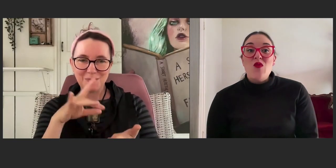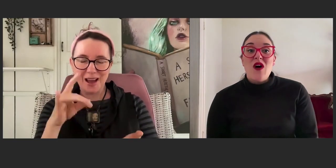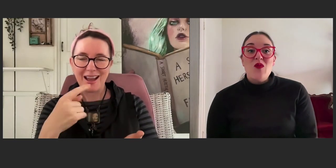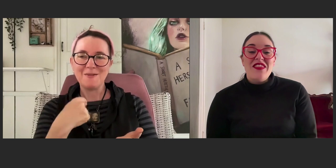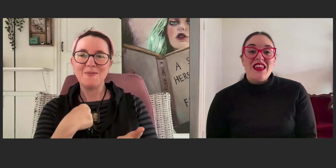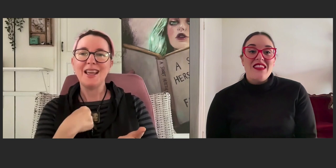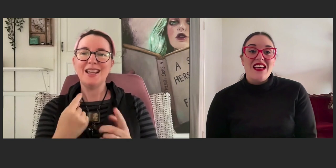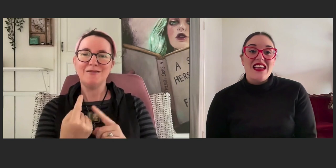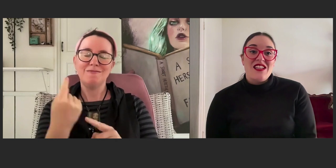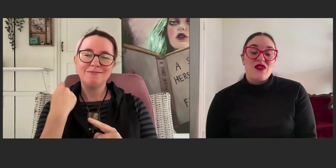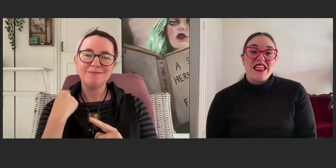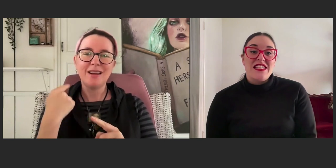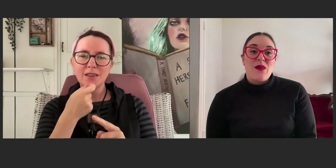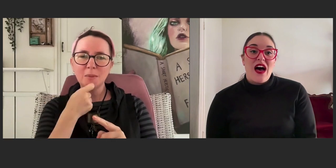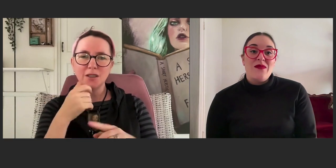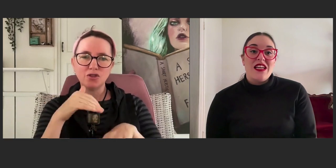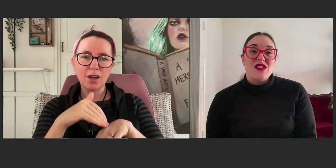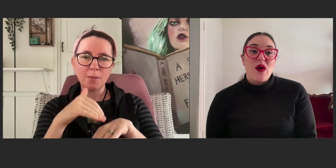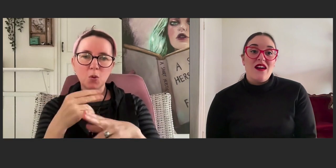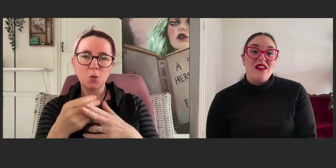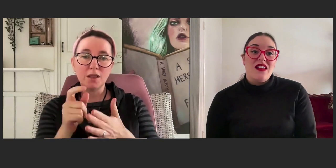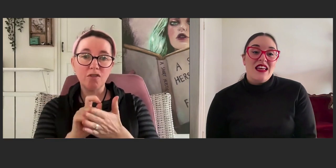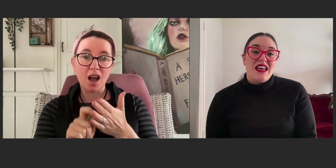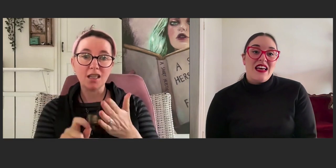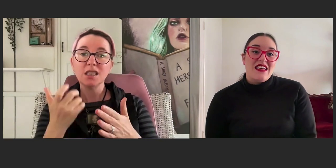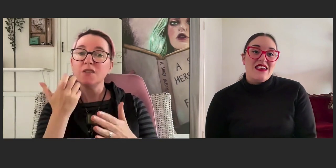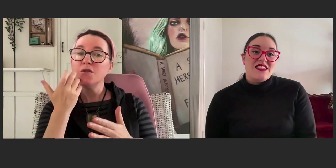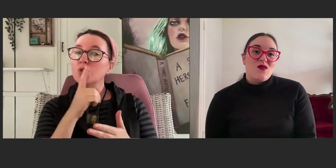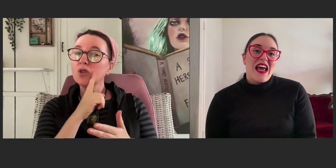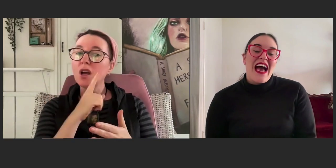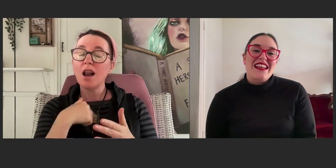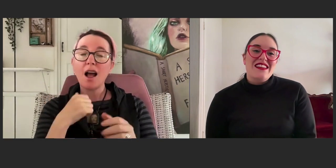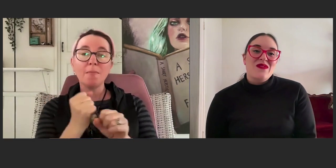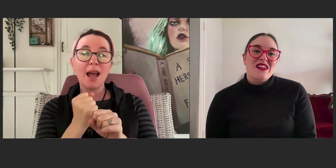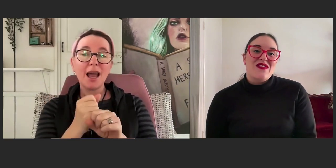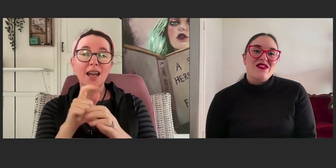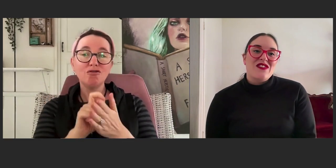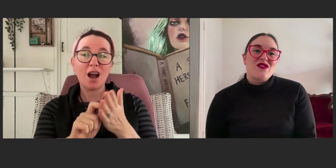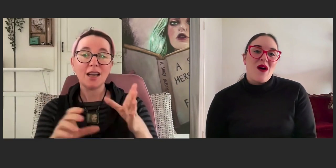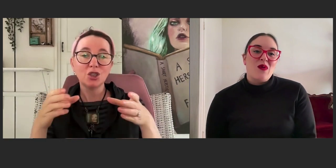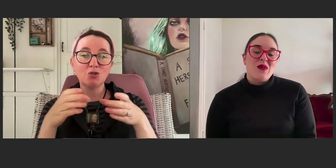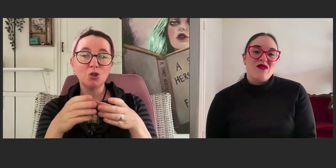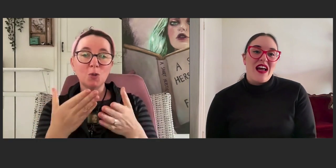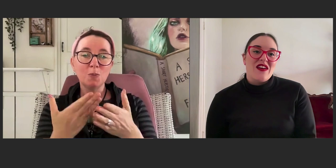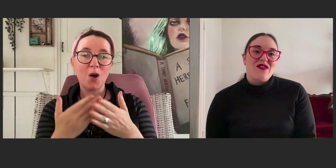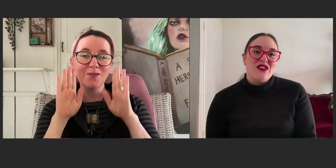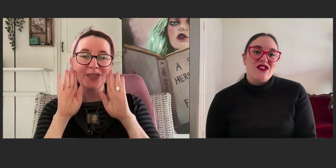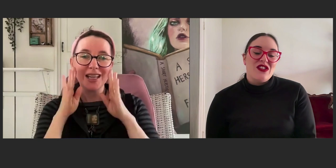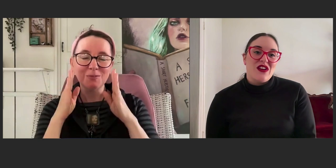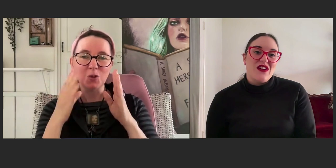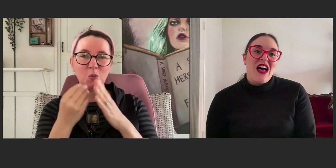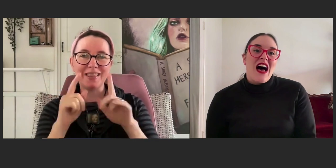Well, one thing that has really inspired me as well is when I had a little bit of trouble with writing "Future Girl,"